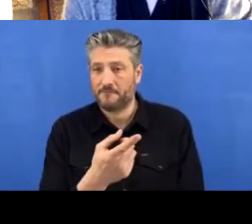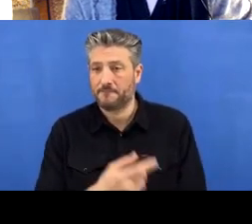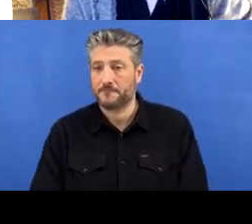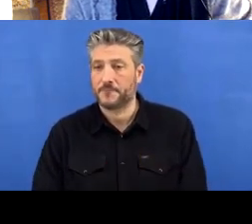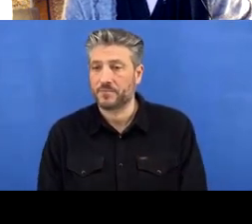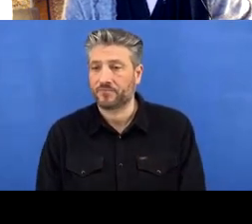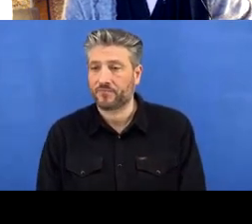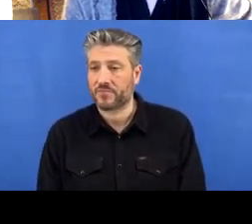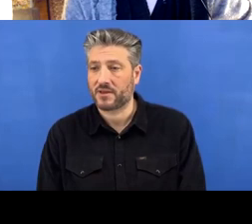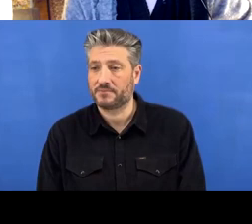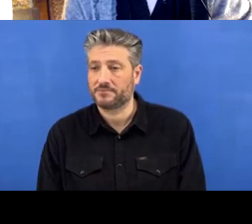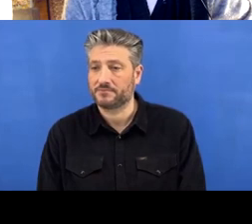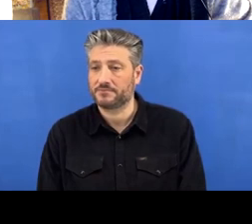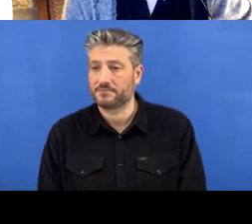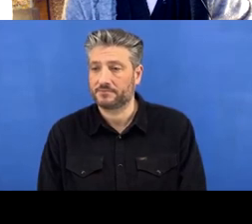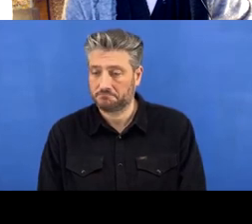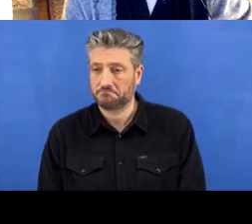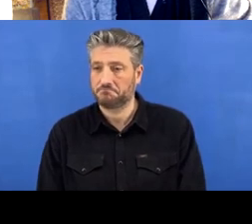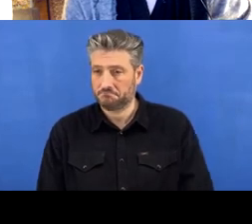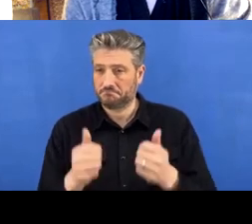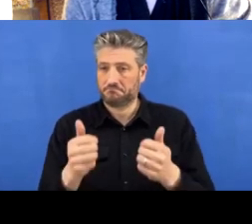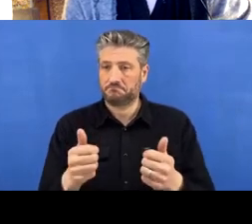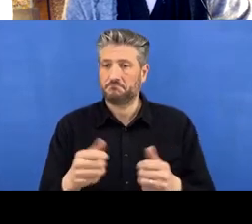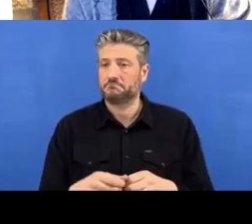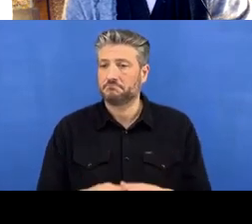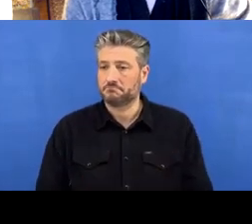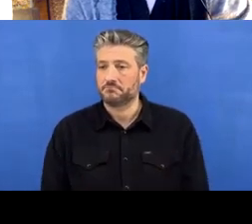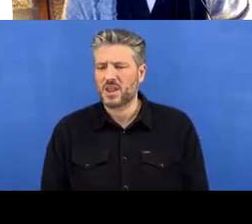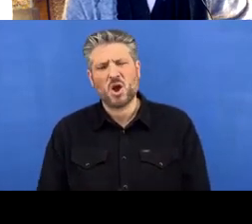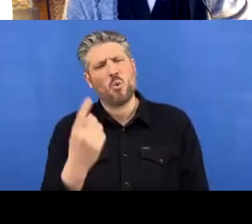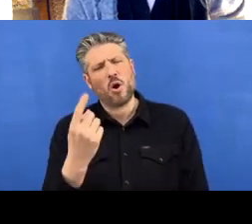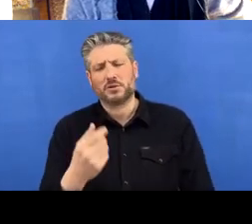So that has worked and one naughty thing is that I haven't got a README yet, so I should add a